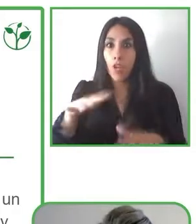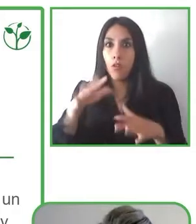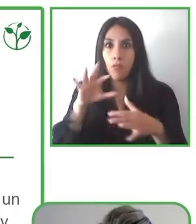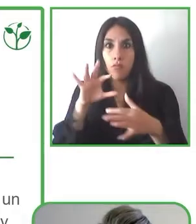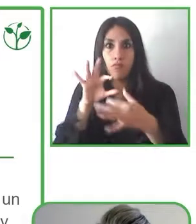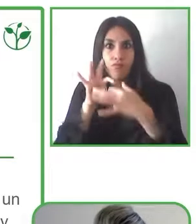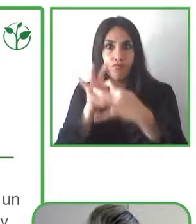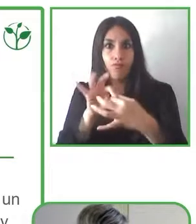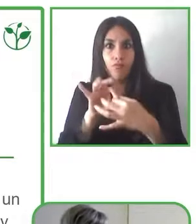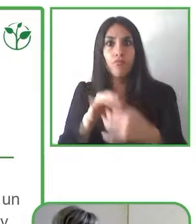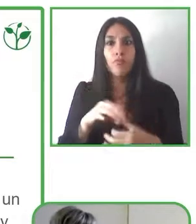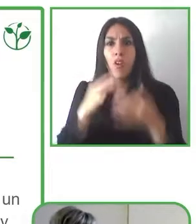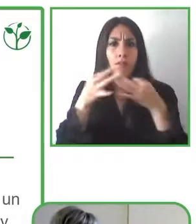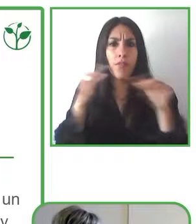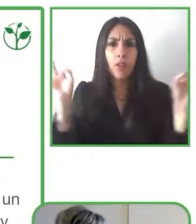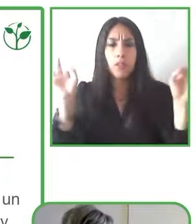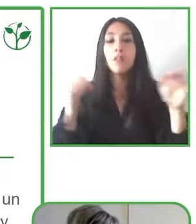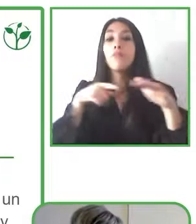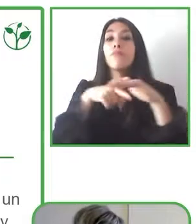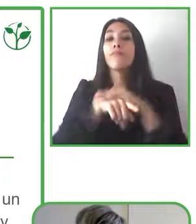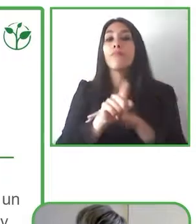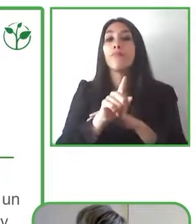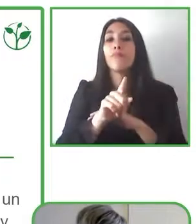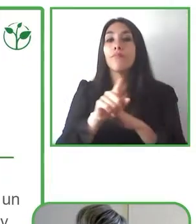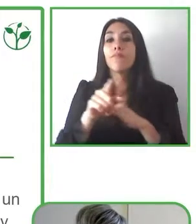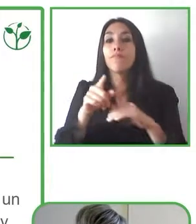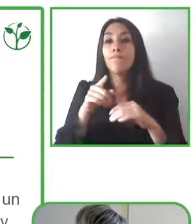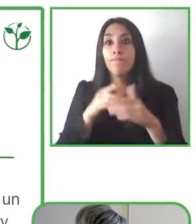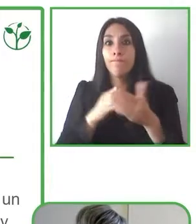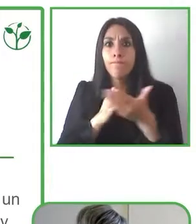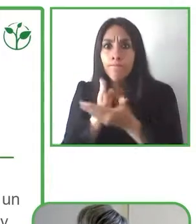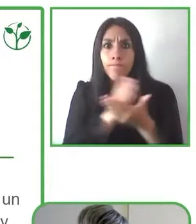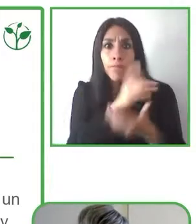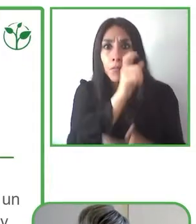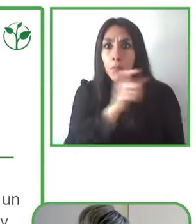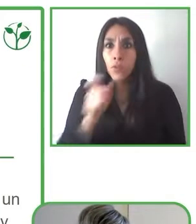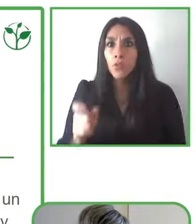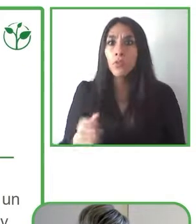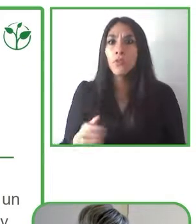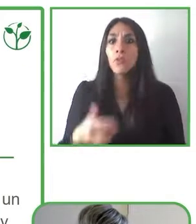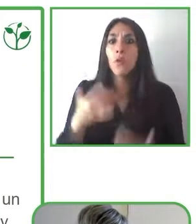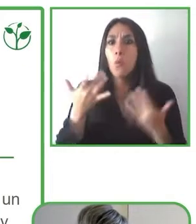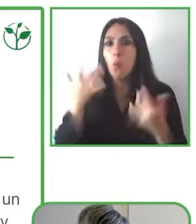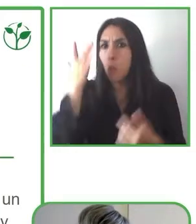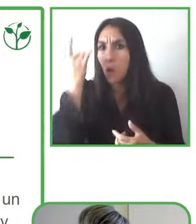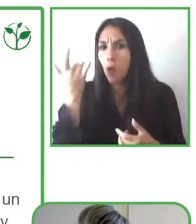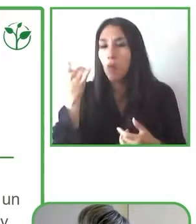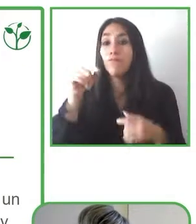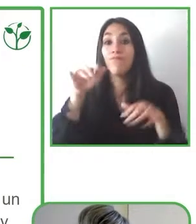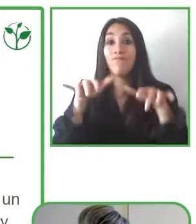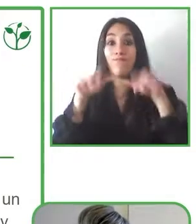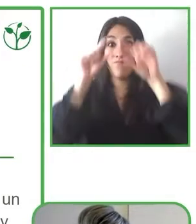It is an accessibility platform by Escuela de Gente.